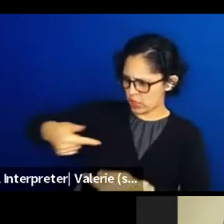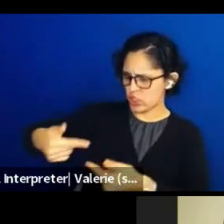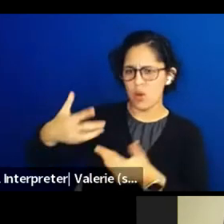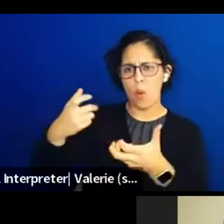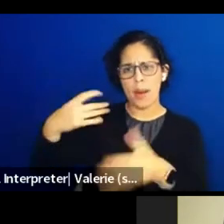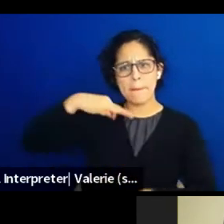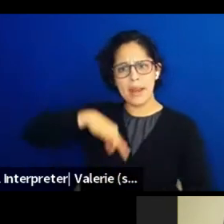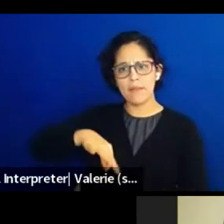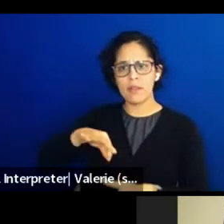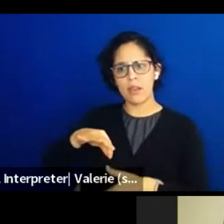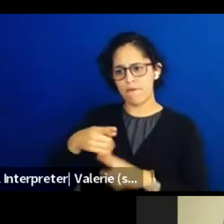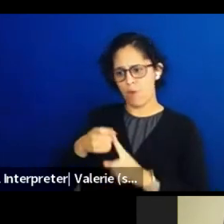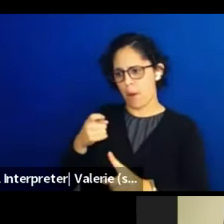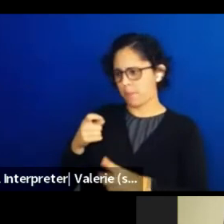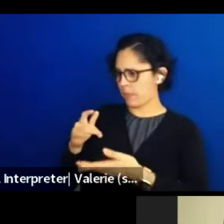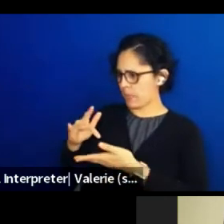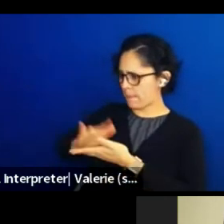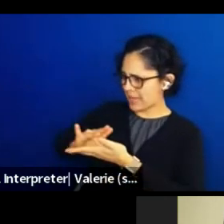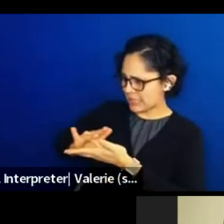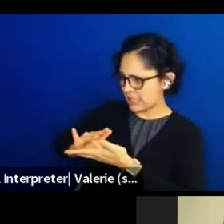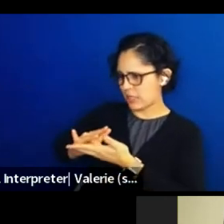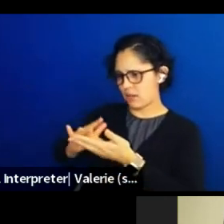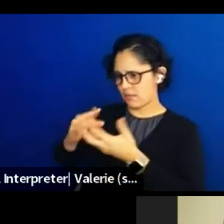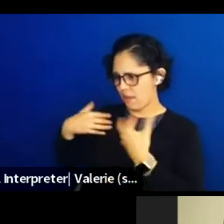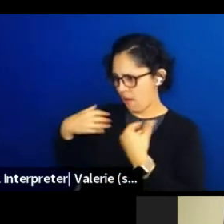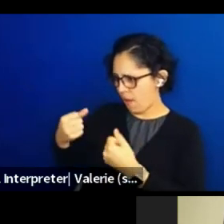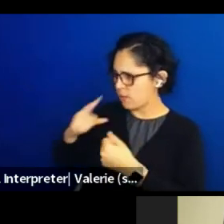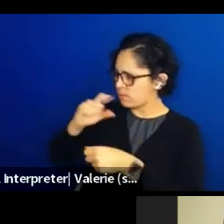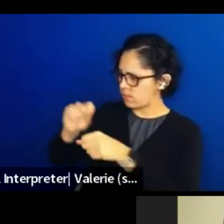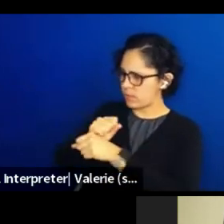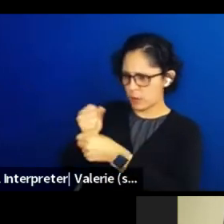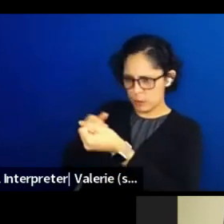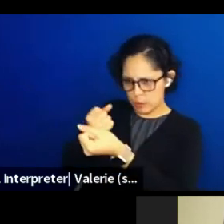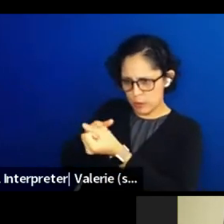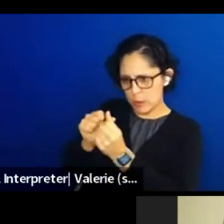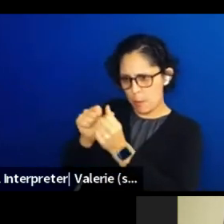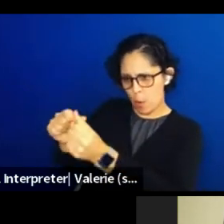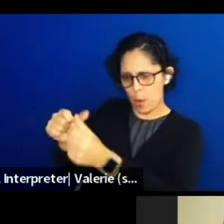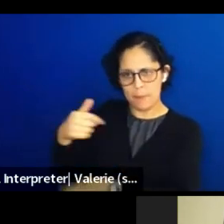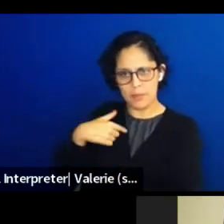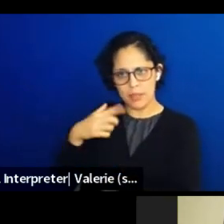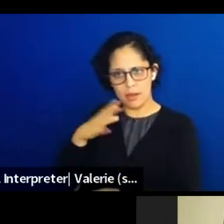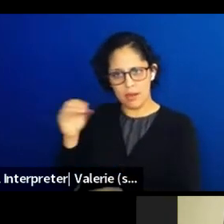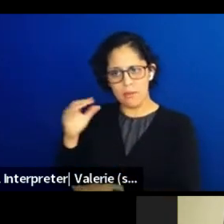and my community when I was growing up. I want the songs and the dances to continue